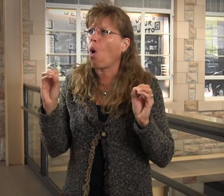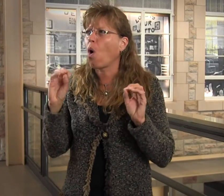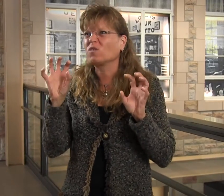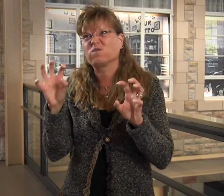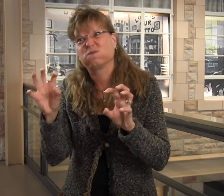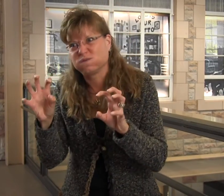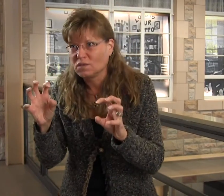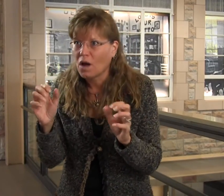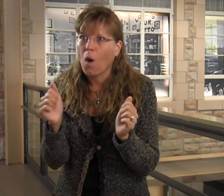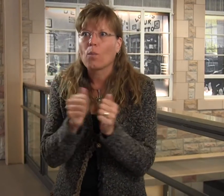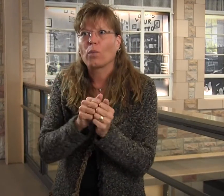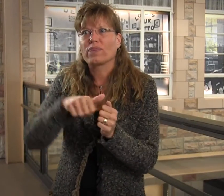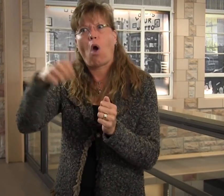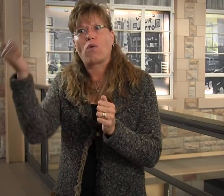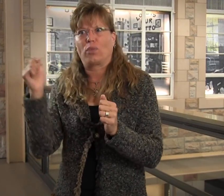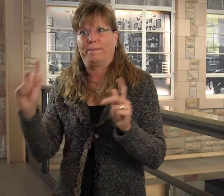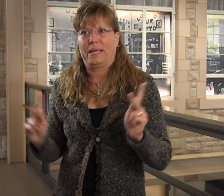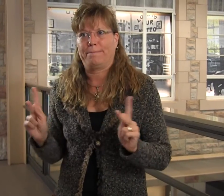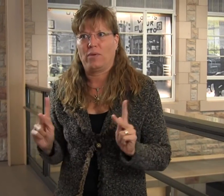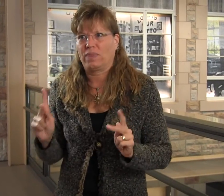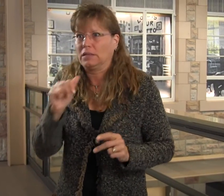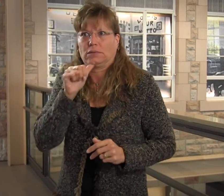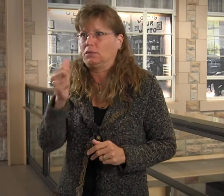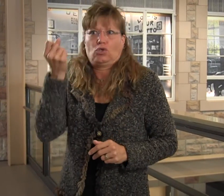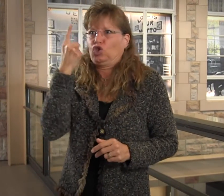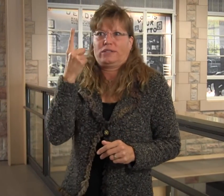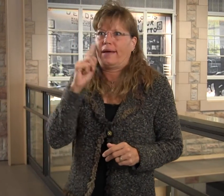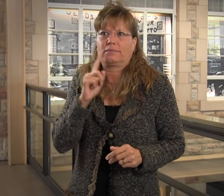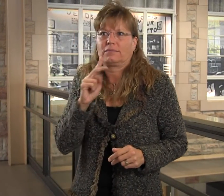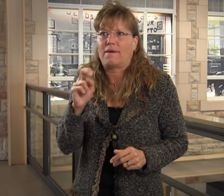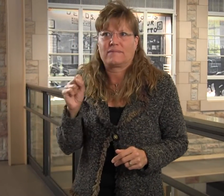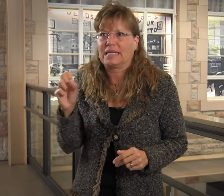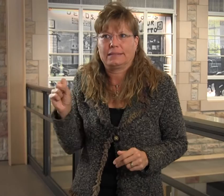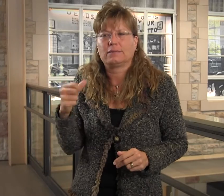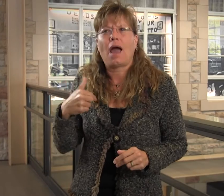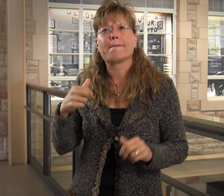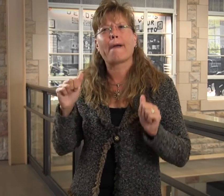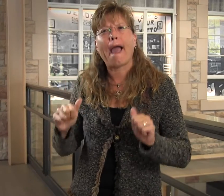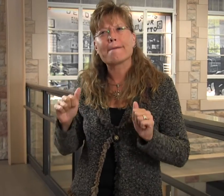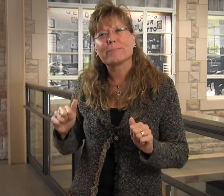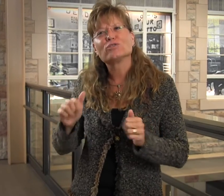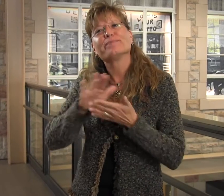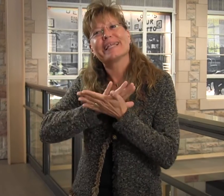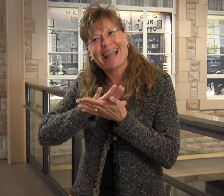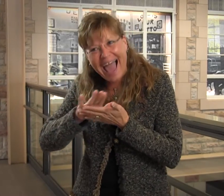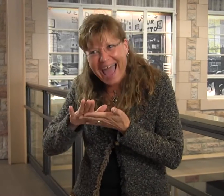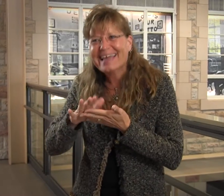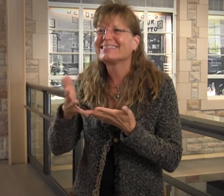I have no angst towards anybody else. They didn't understand Deafness.